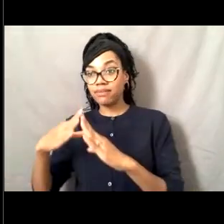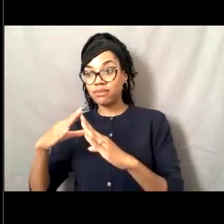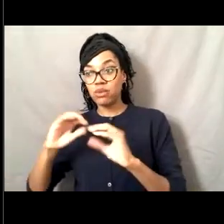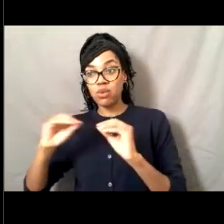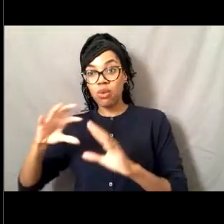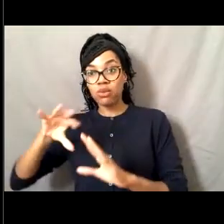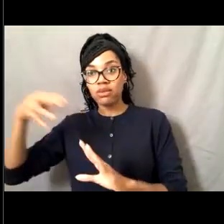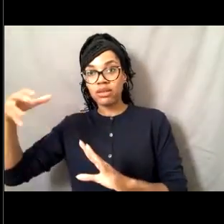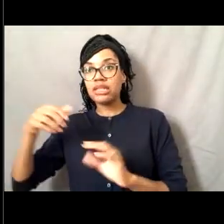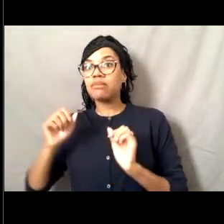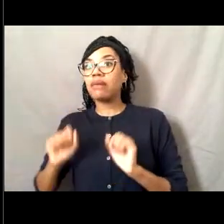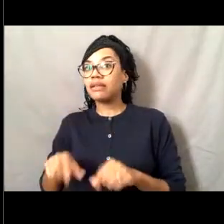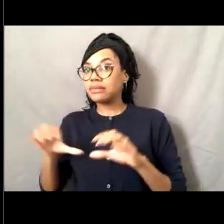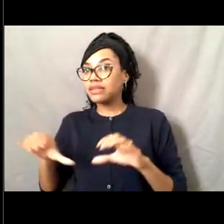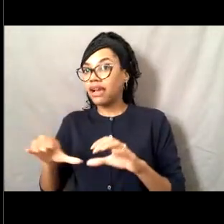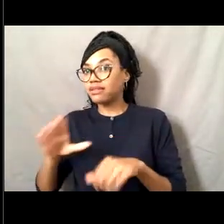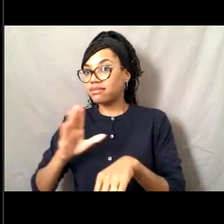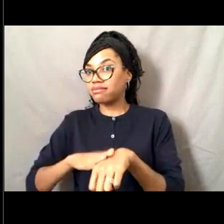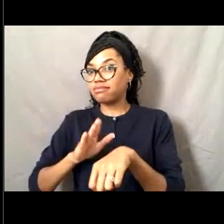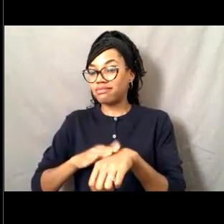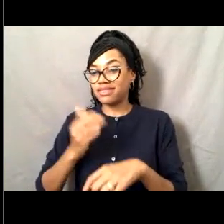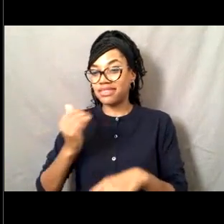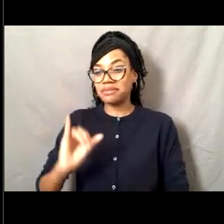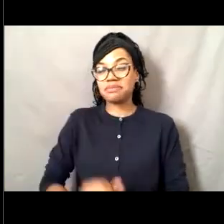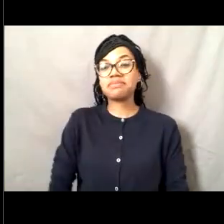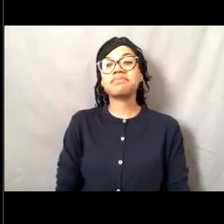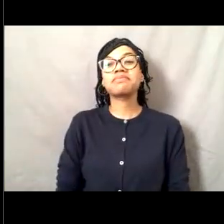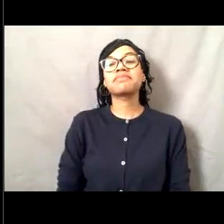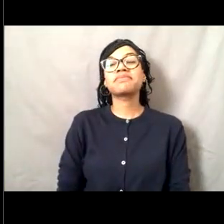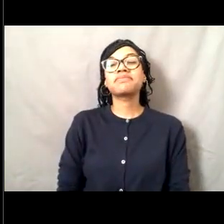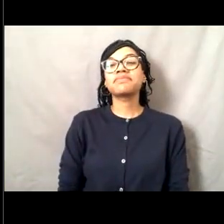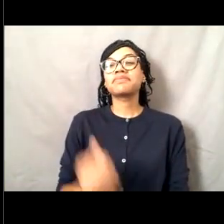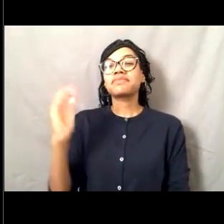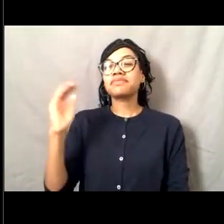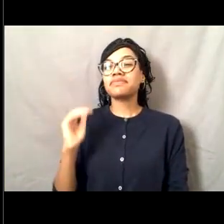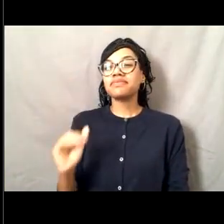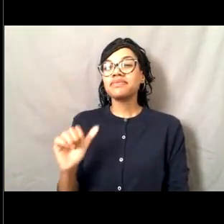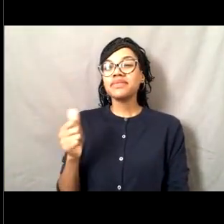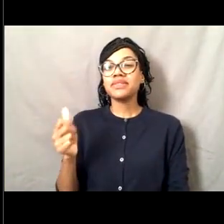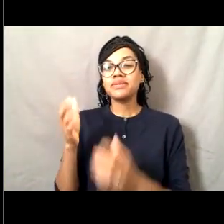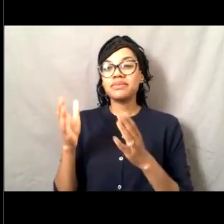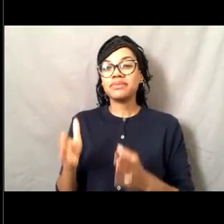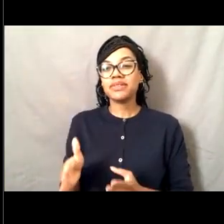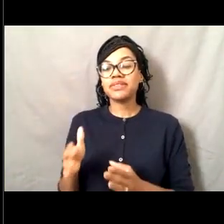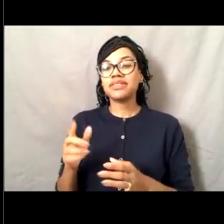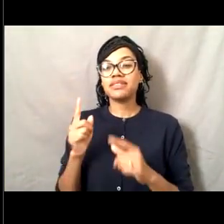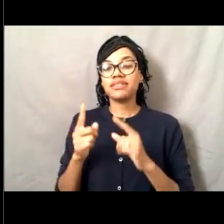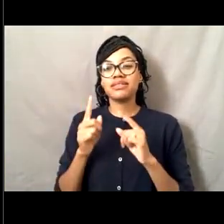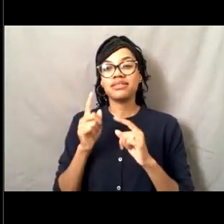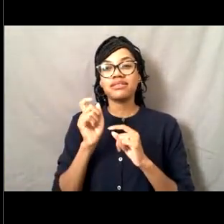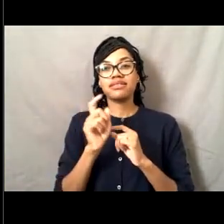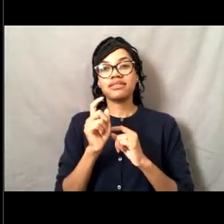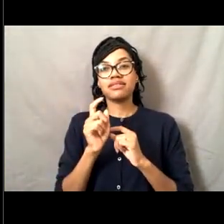[Lisa] And Heather from PMEL from the Pacific Marine Environmental Laboratory wanted to give you a shout out and say